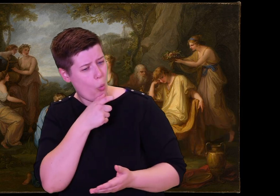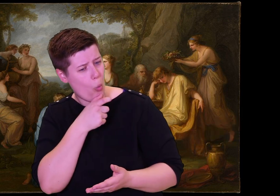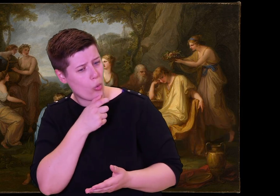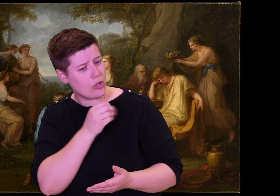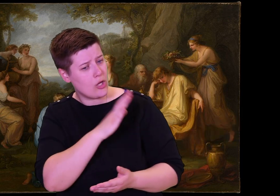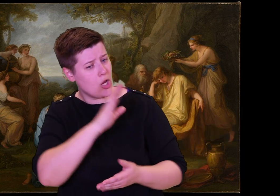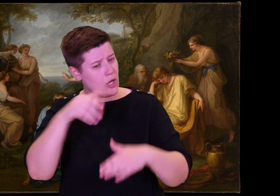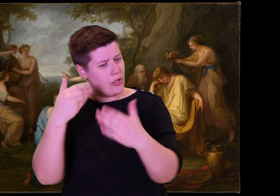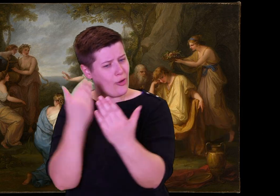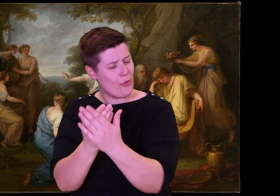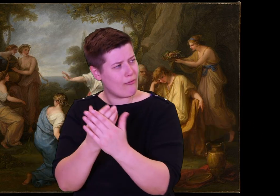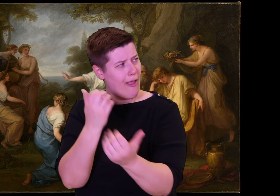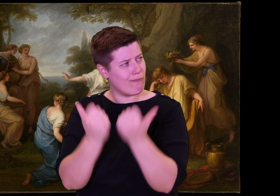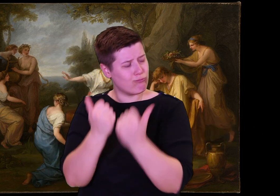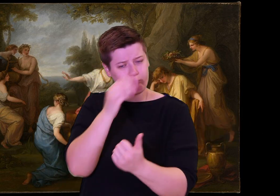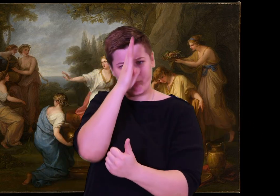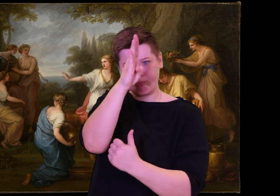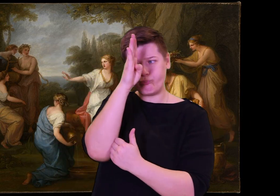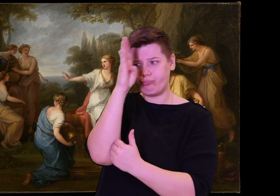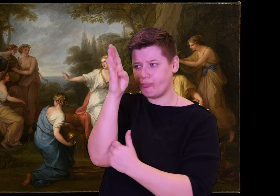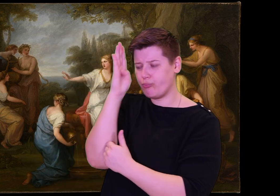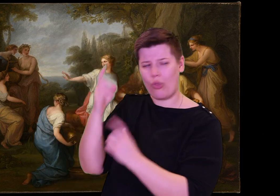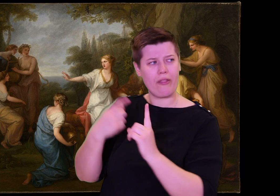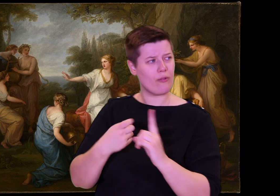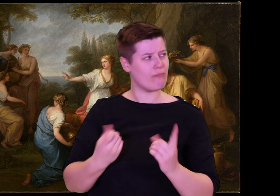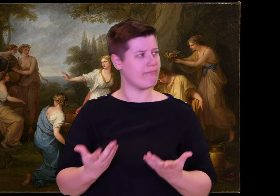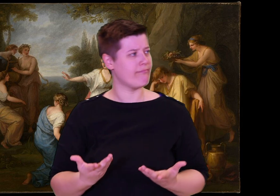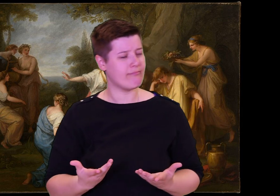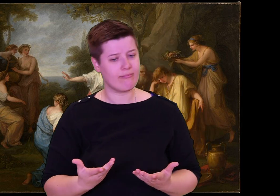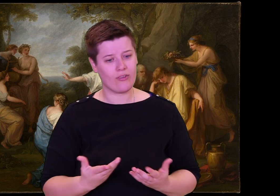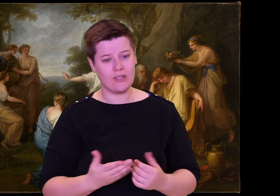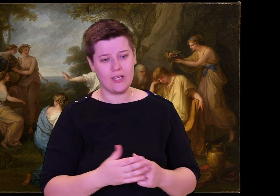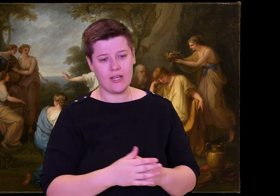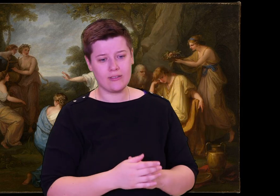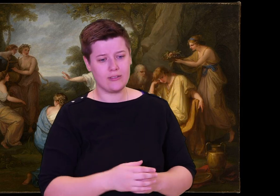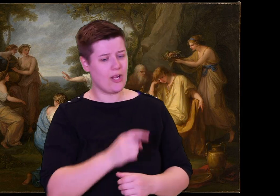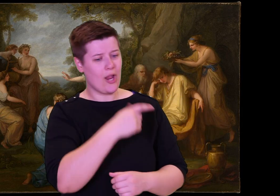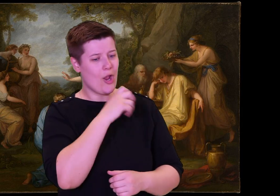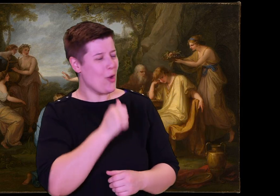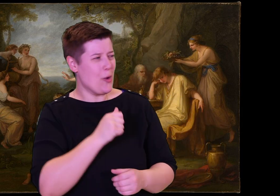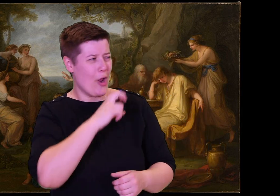Here is the thing I truly want to know: have you been here before?